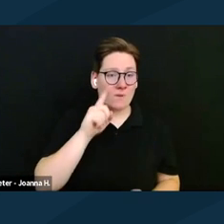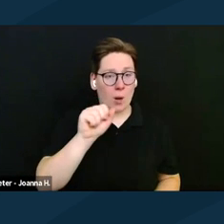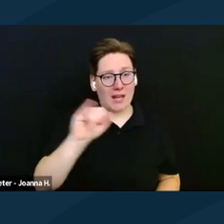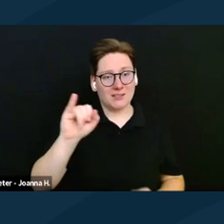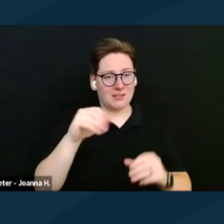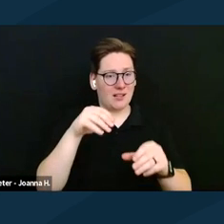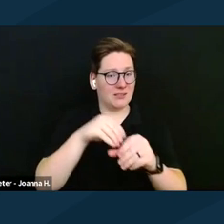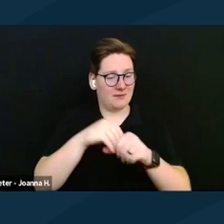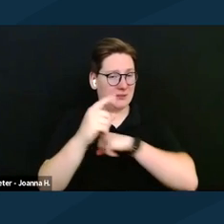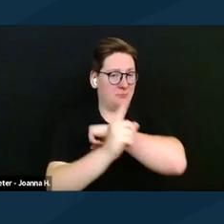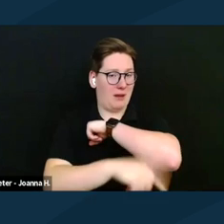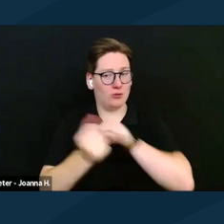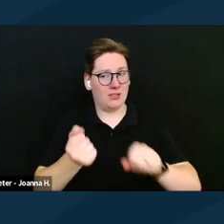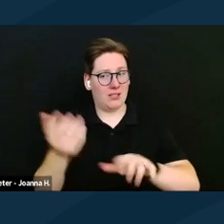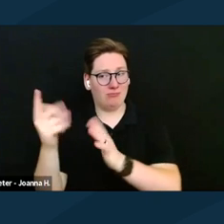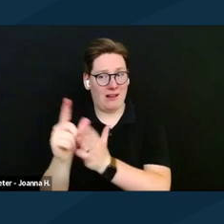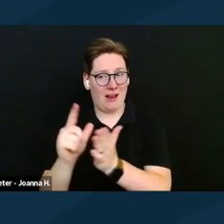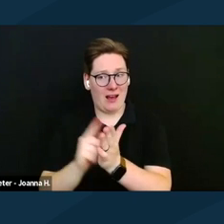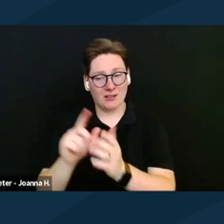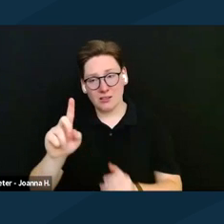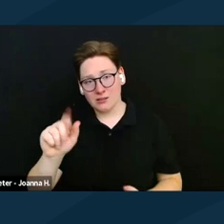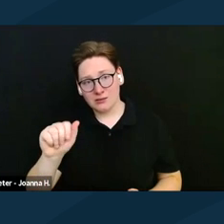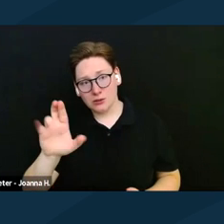but for that Darcy, Seamus, could you speak